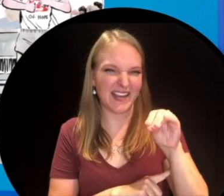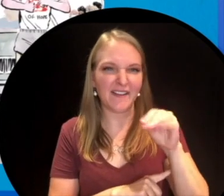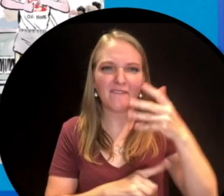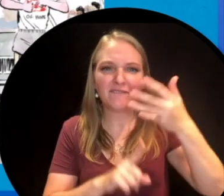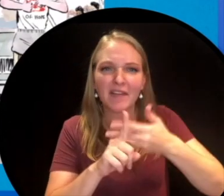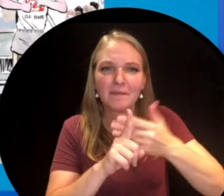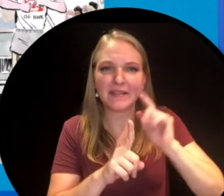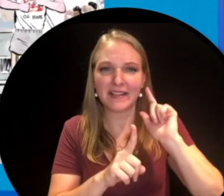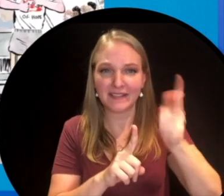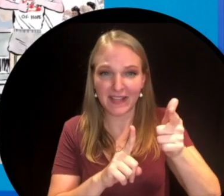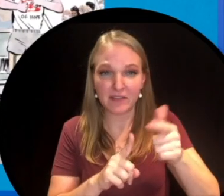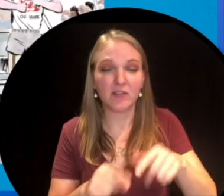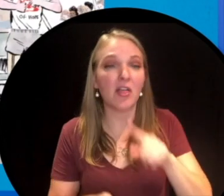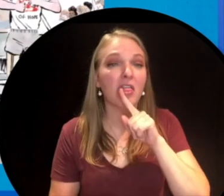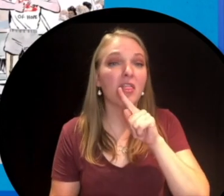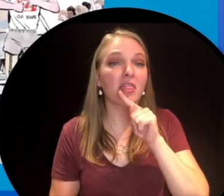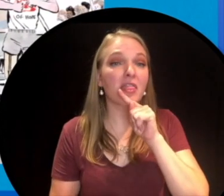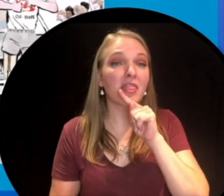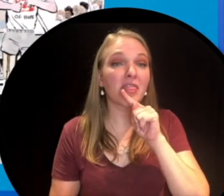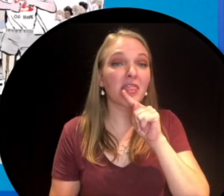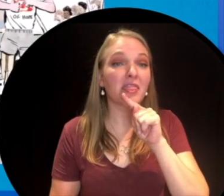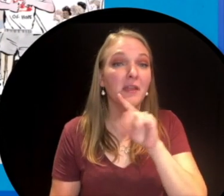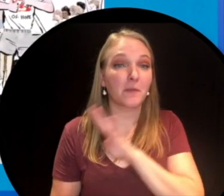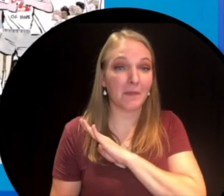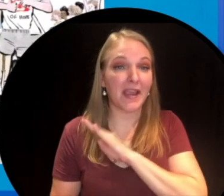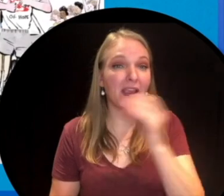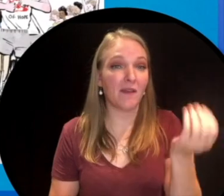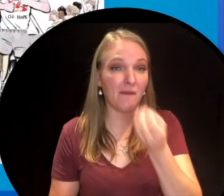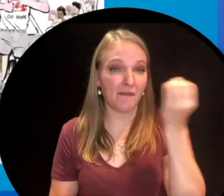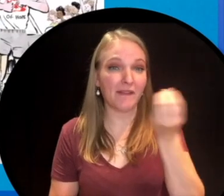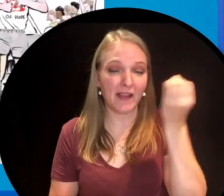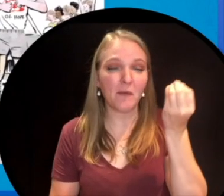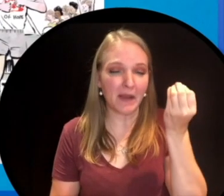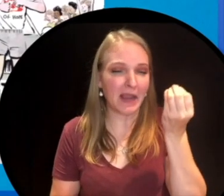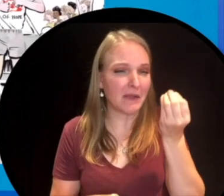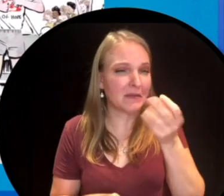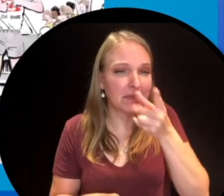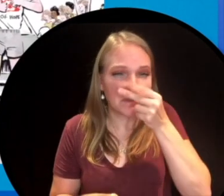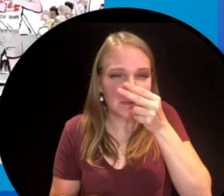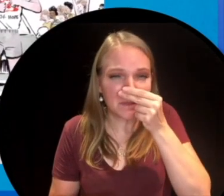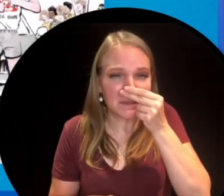months later, terry was just outside under Bay Ontario when he announced the cancer had returned.